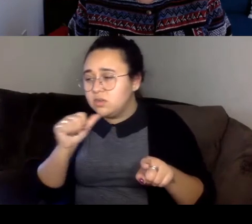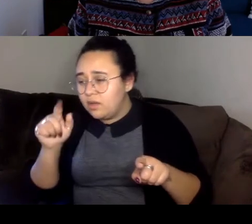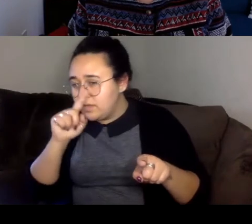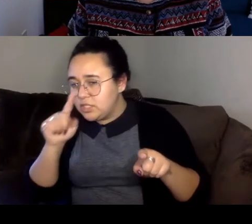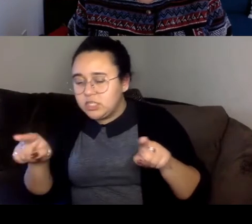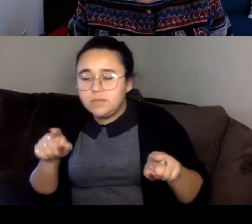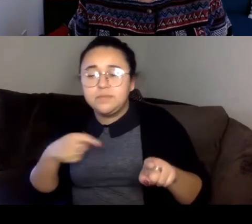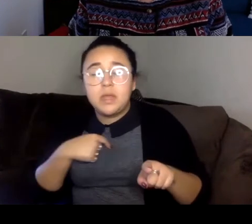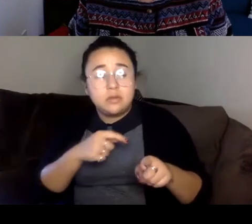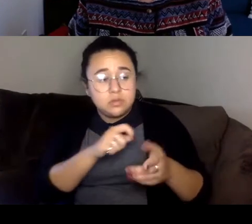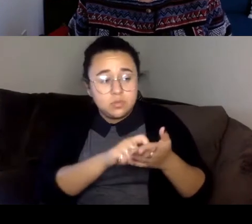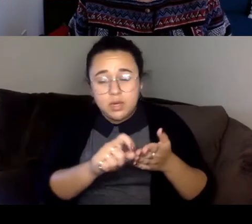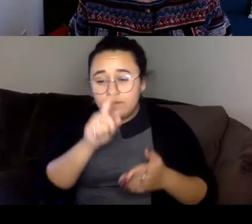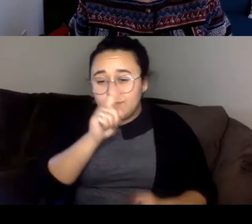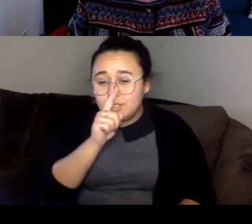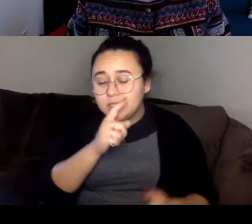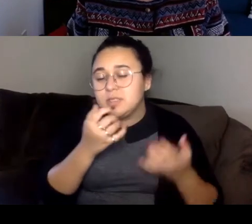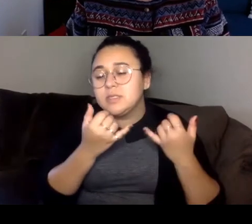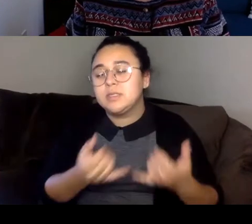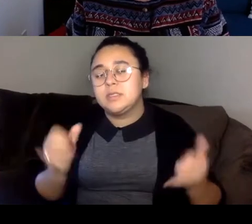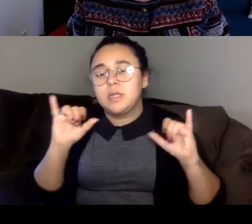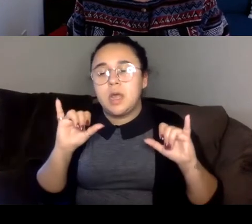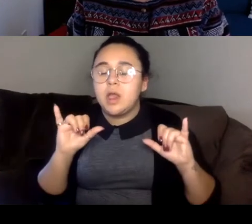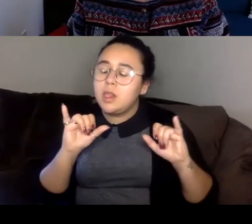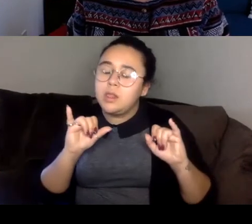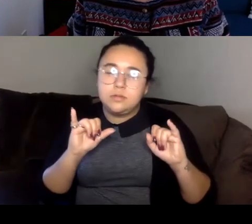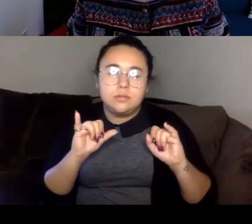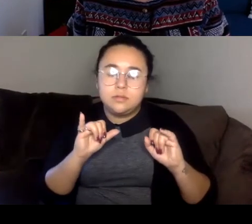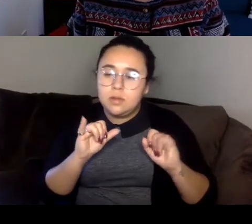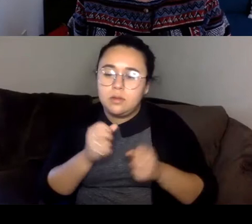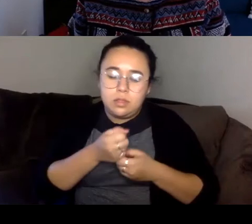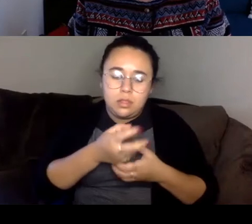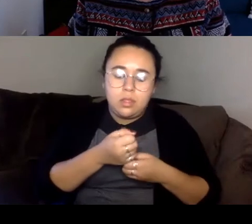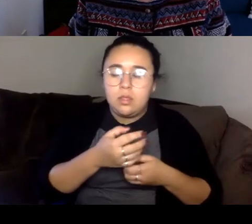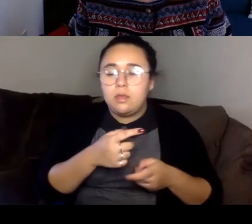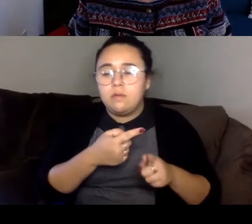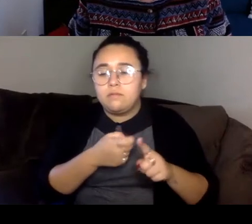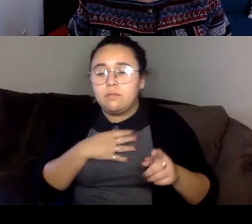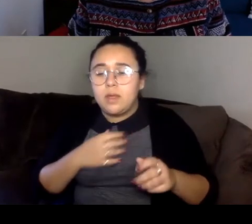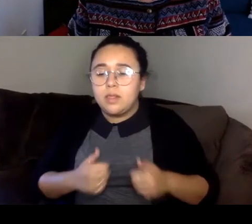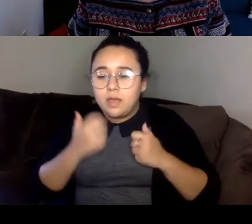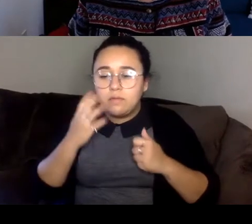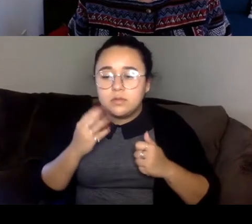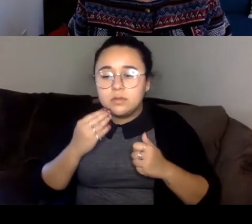I was still drawing heavily from my life in my experience, maybe not in a factual sense